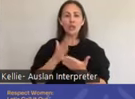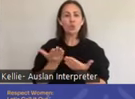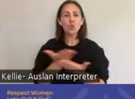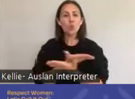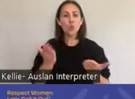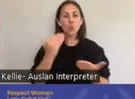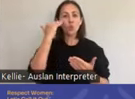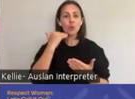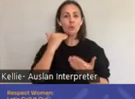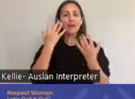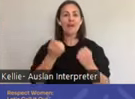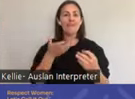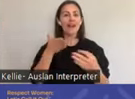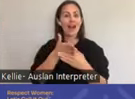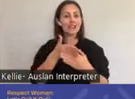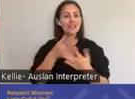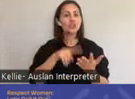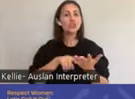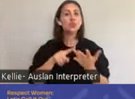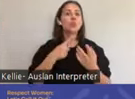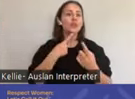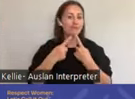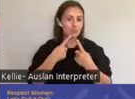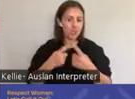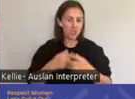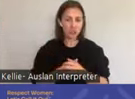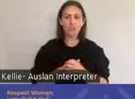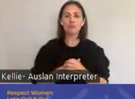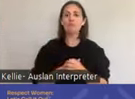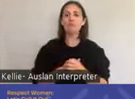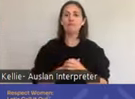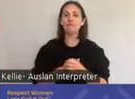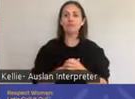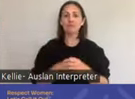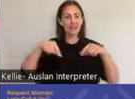Good sexual and reproductive health also encompasses sex positivity and pleasure.